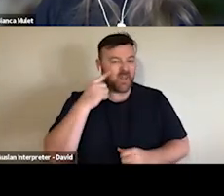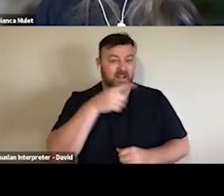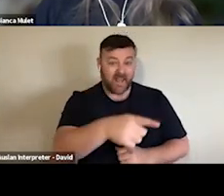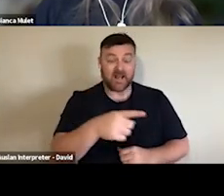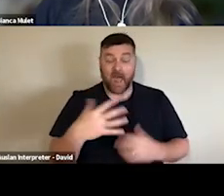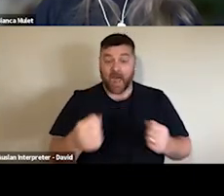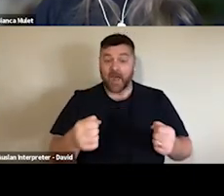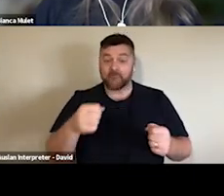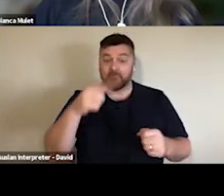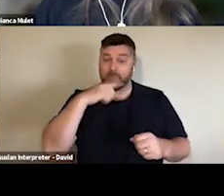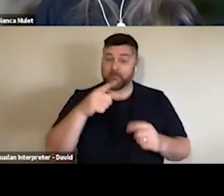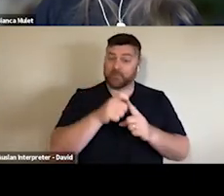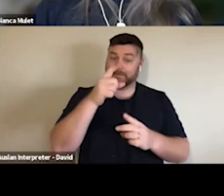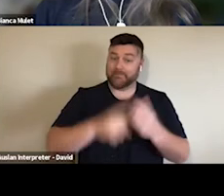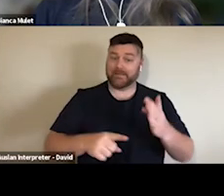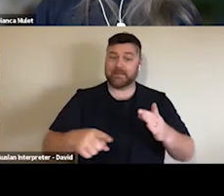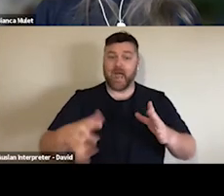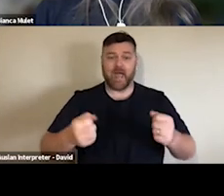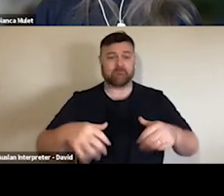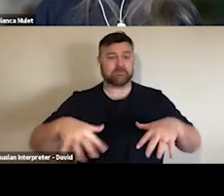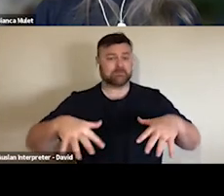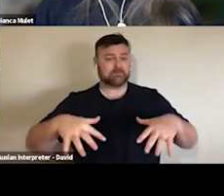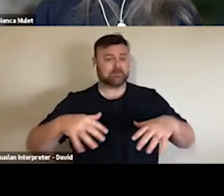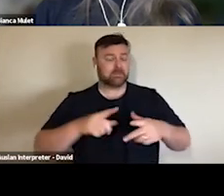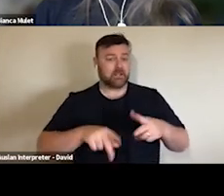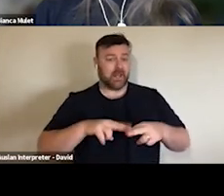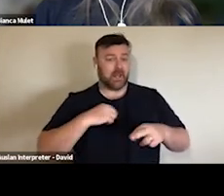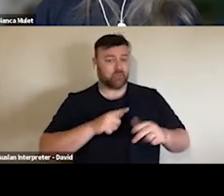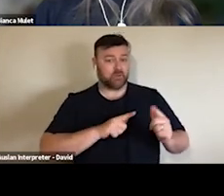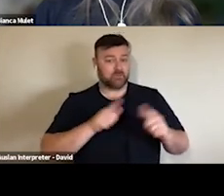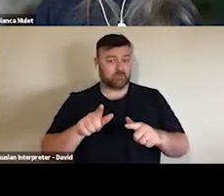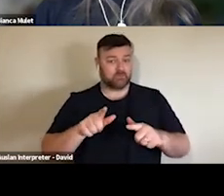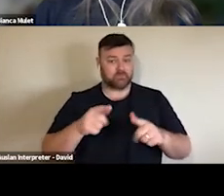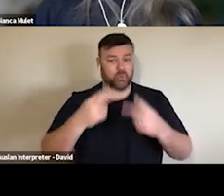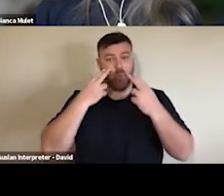best I would characterise it as sort of the early stages of market development with a new product.